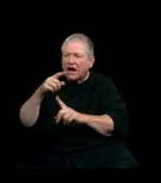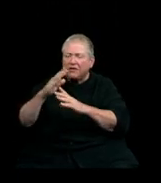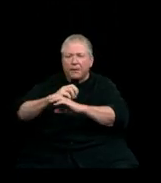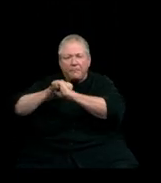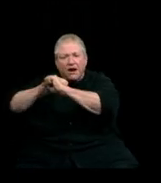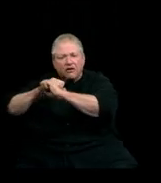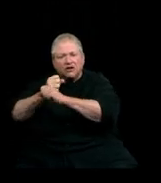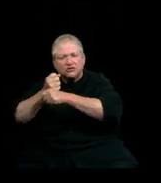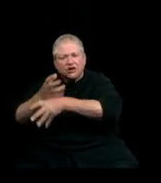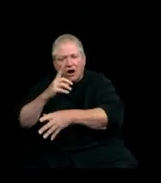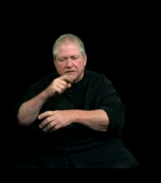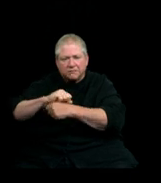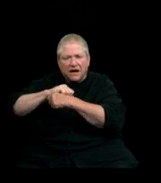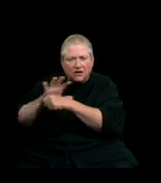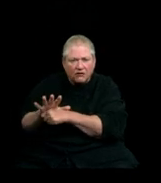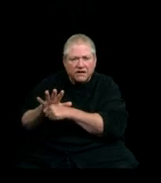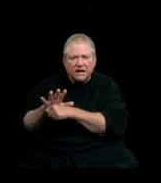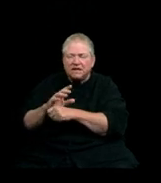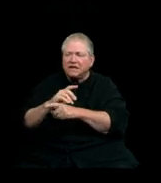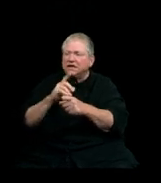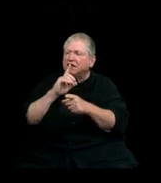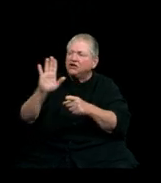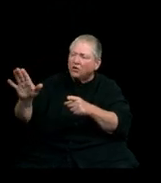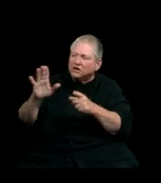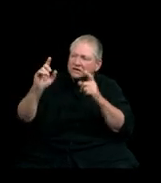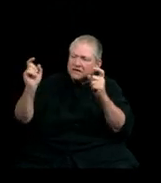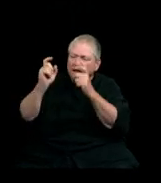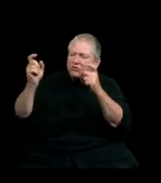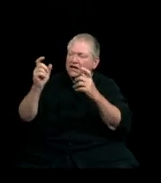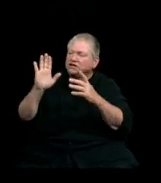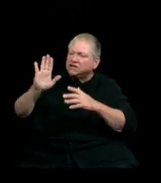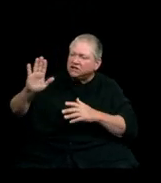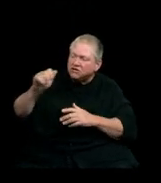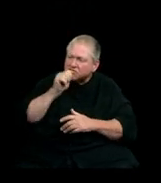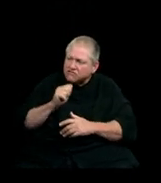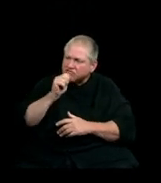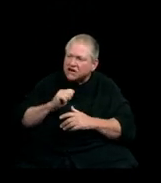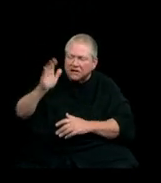I am awed by your passion, your celebration, your grit in plowing ahead.